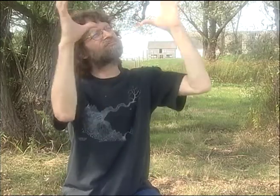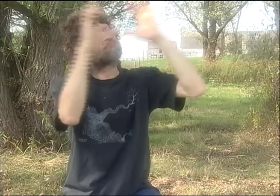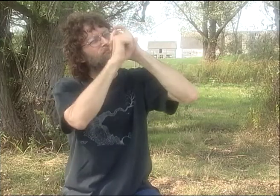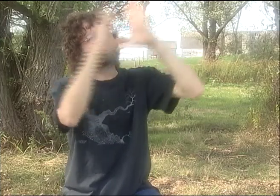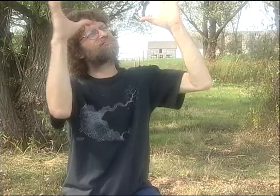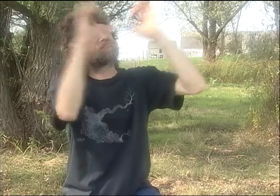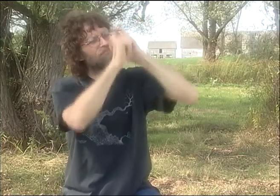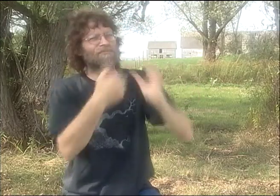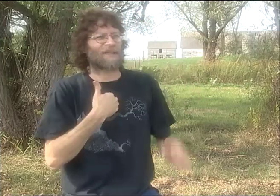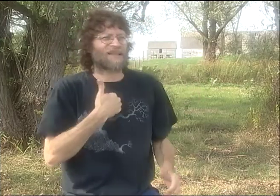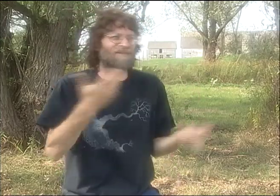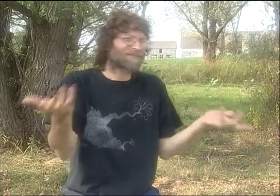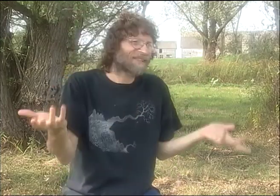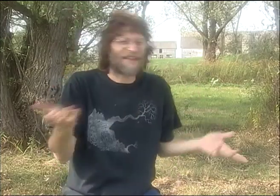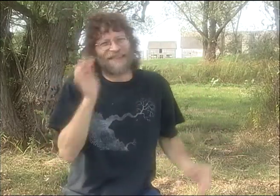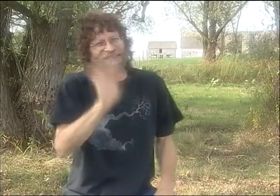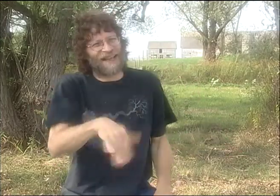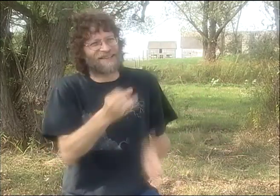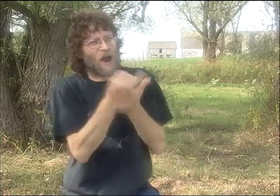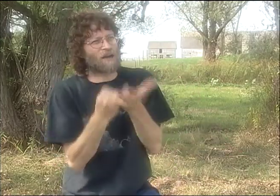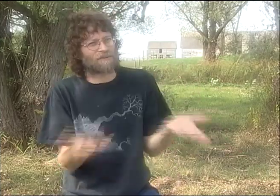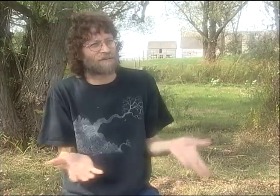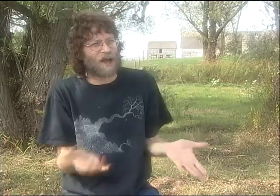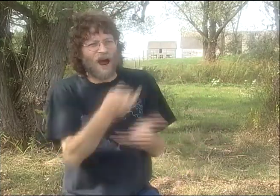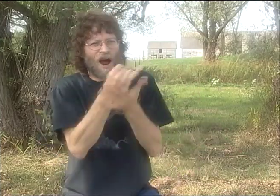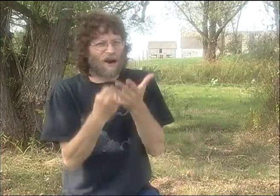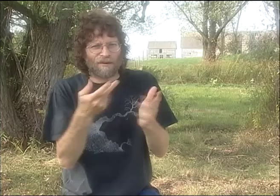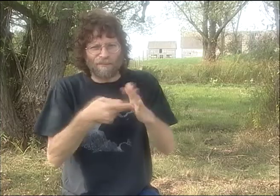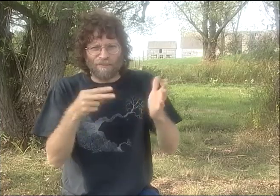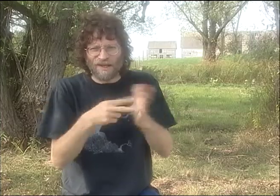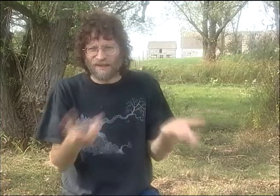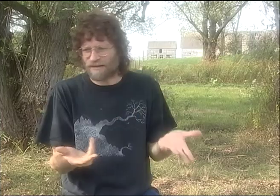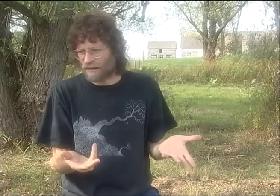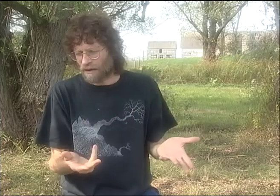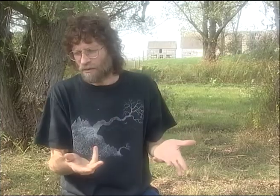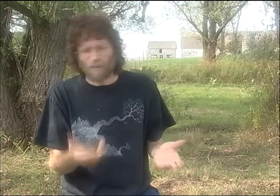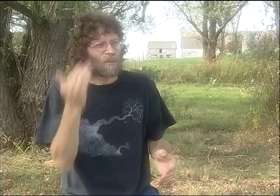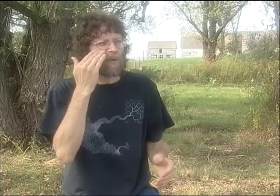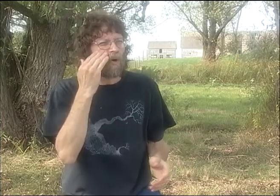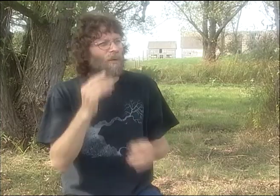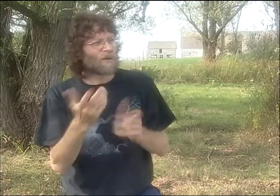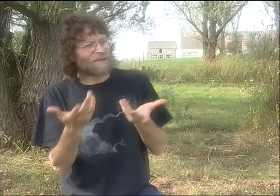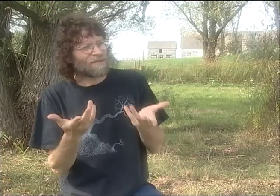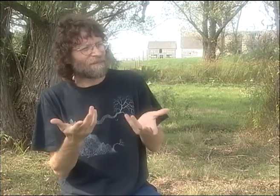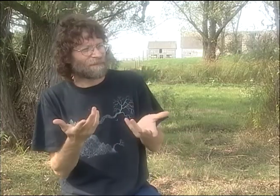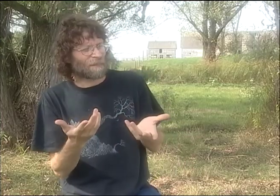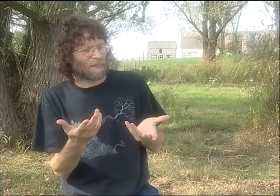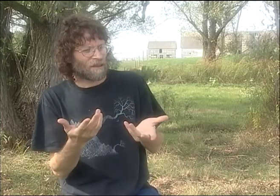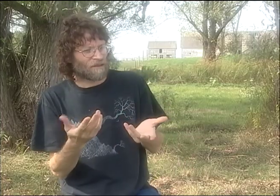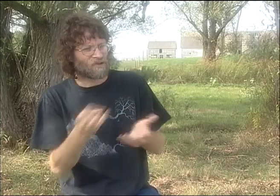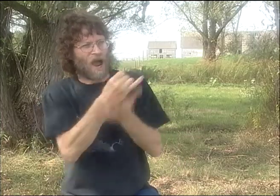I DON'T ALWAYS UNDERSTAND IT, BUT I DON'T CARE, BECAUSE I LISTEN TO IT AND LET THE IMAGES JUST COME TO MIND, AND THAT'S ART.